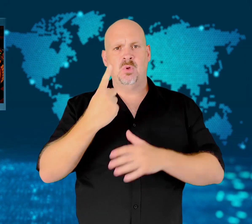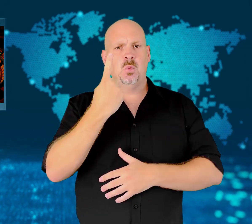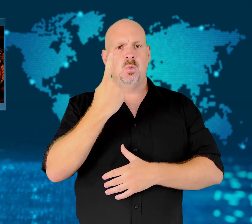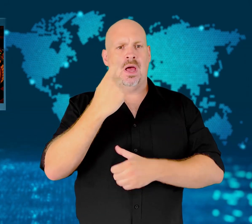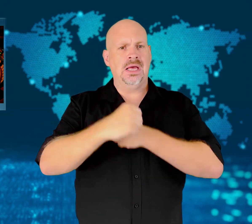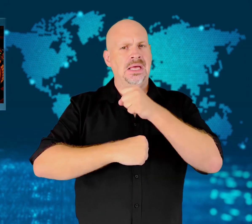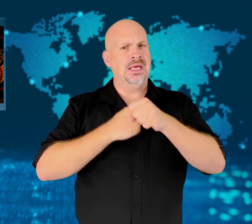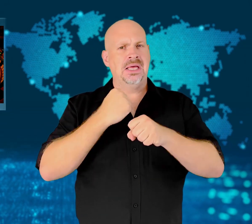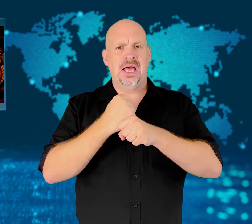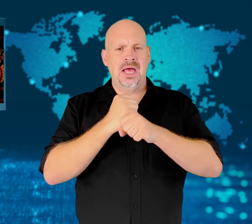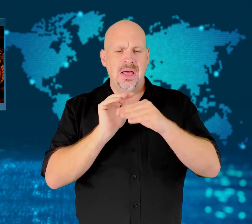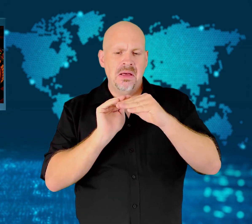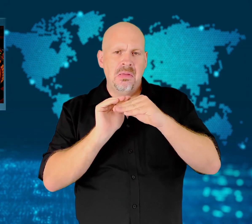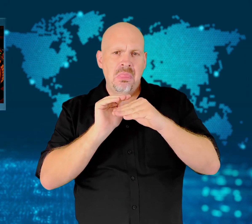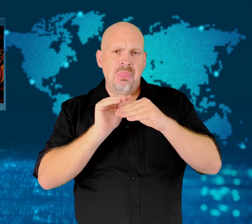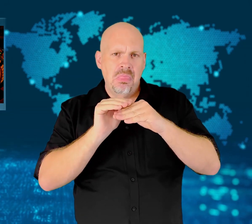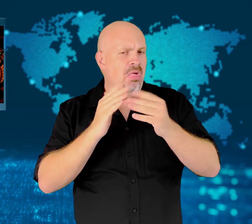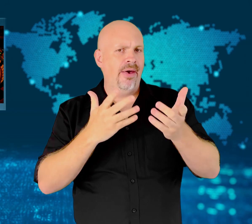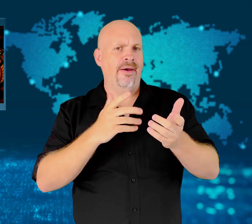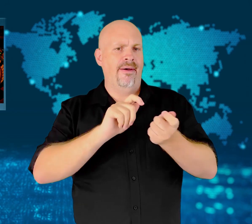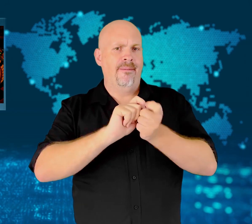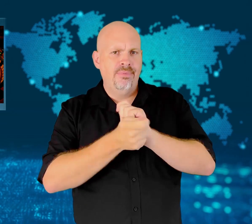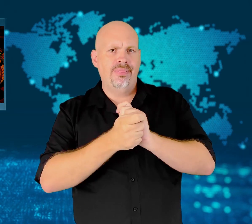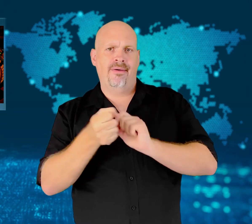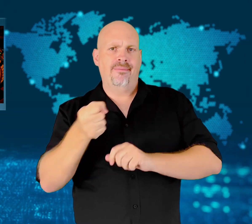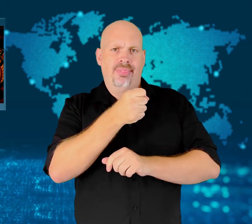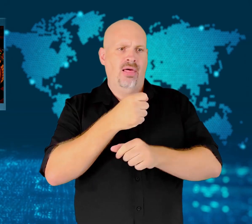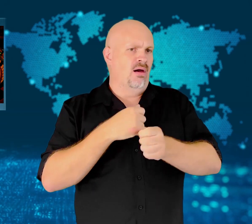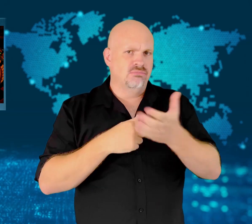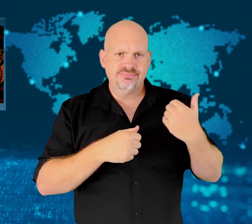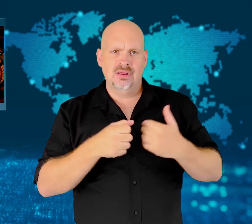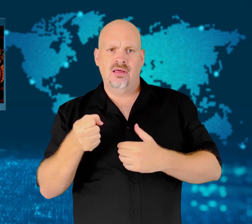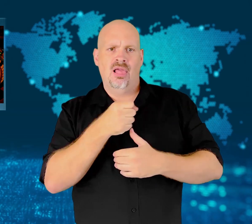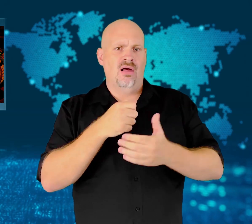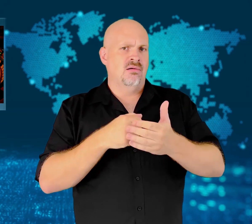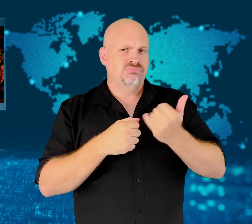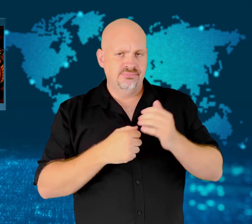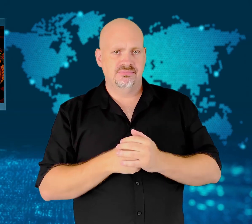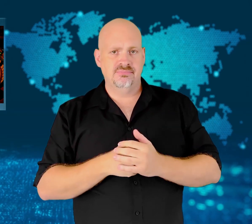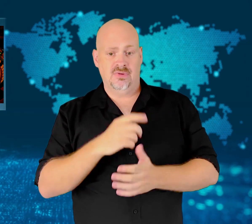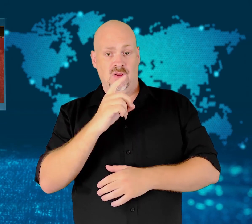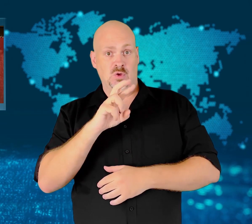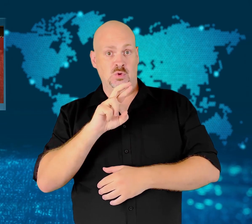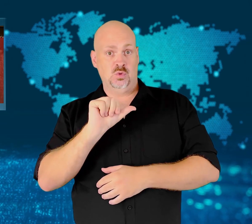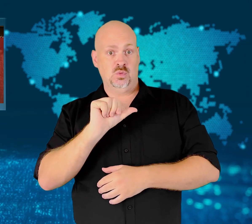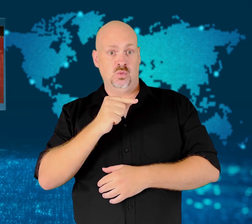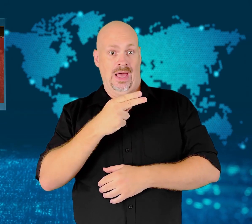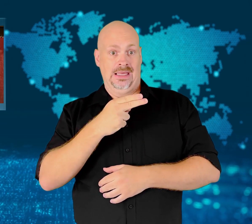Prime ministers in Italy last an average of little more than a year.